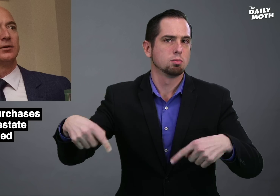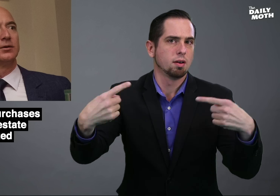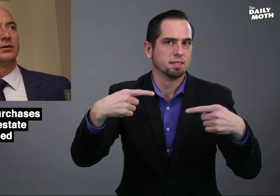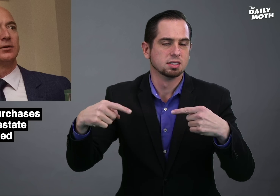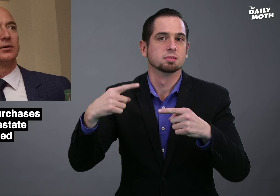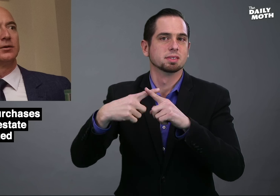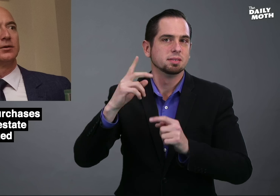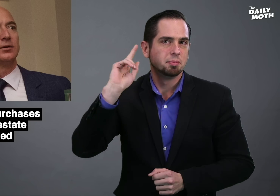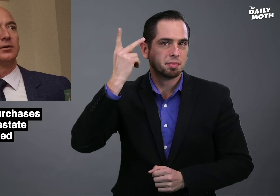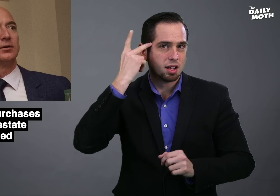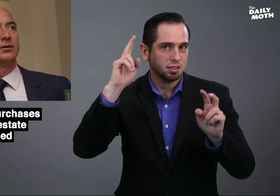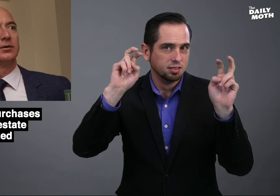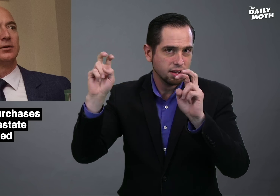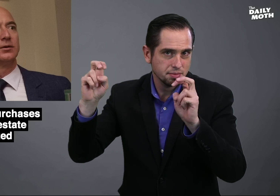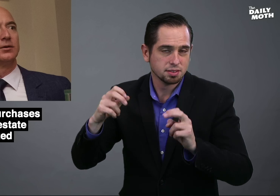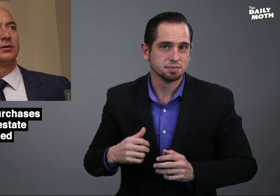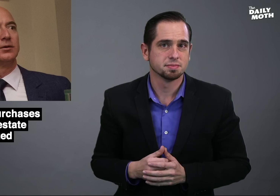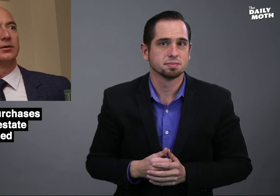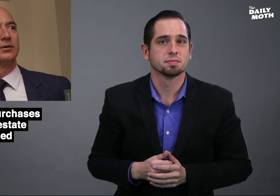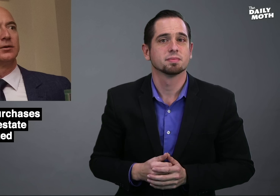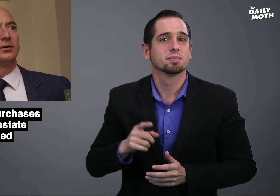a controversial and a political topic.